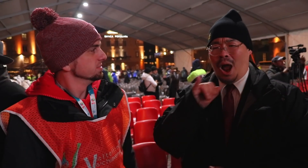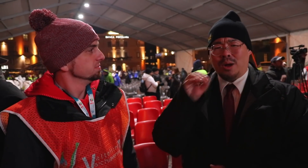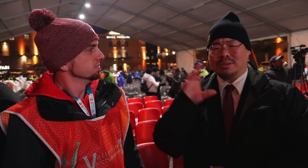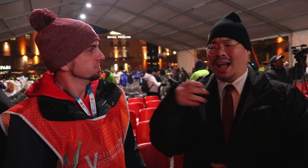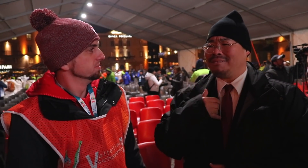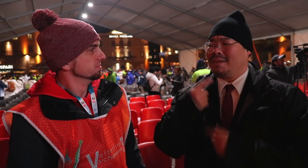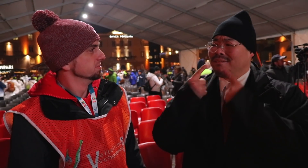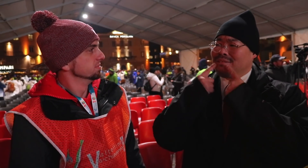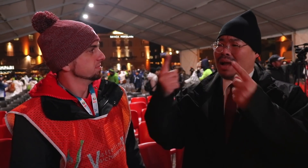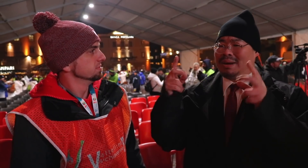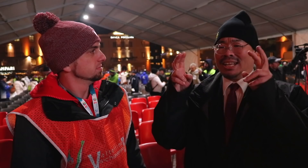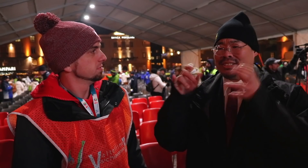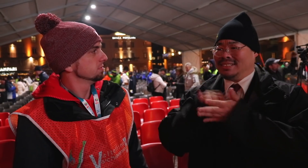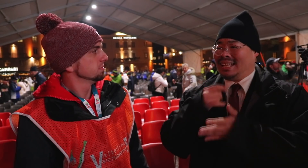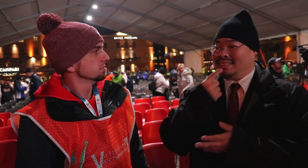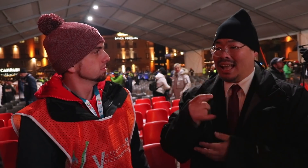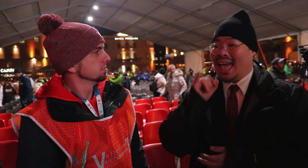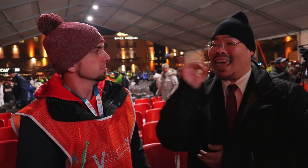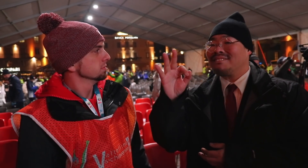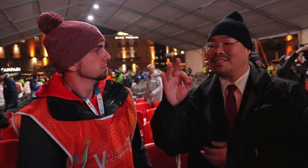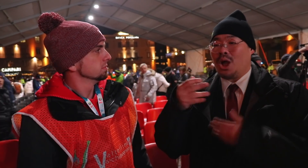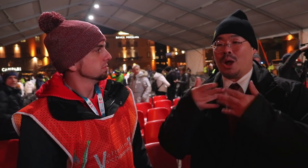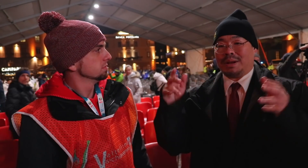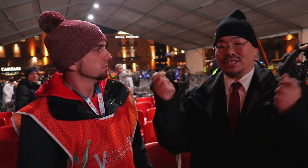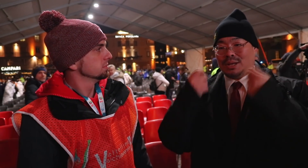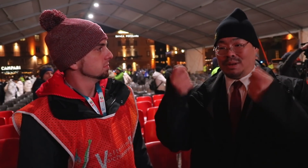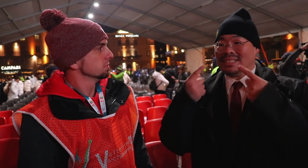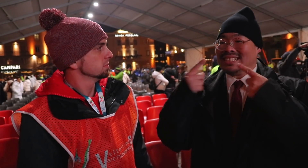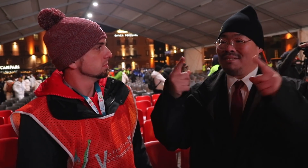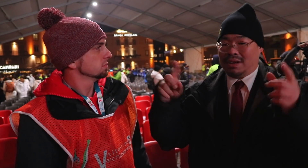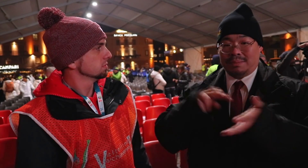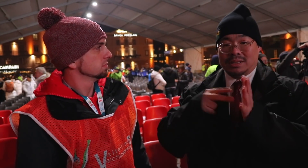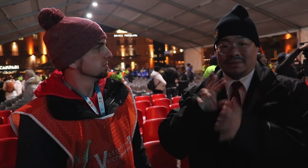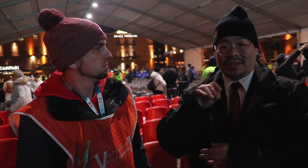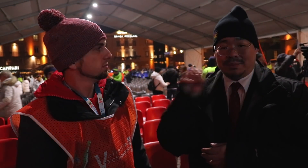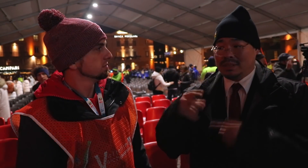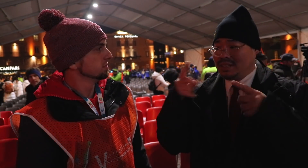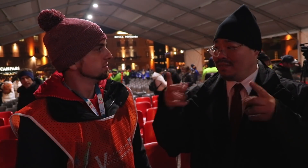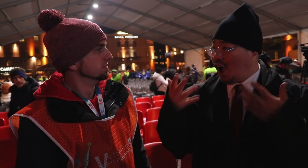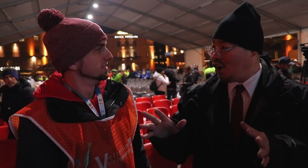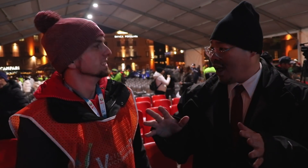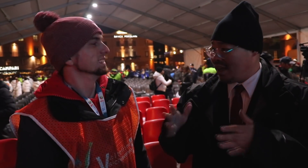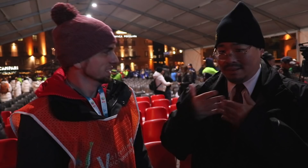The IOC has a famous quote that says if the opening ceremony is a success, it means you're 50% successful already.